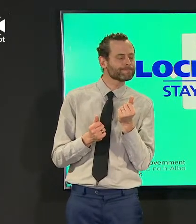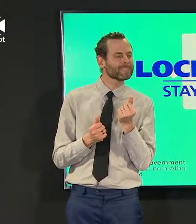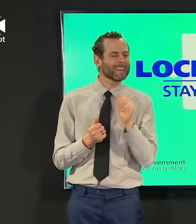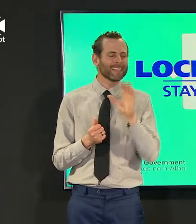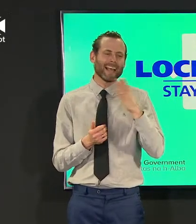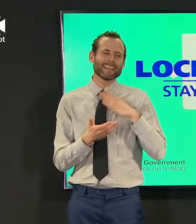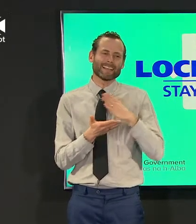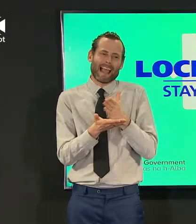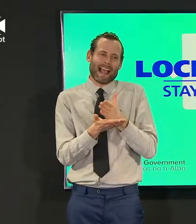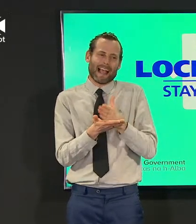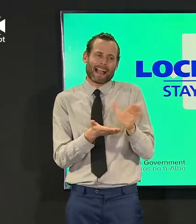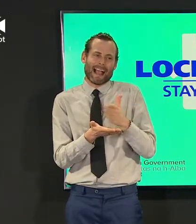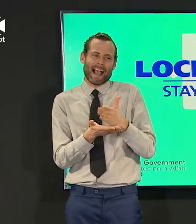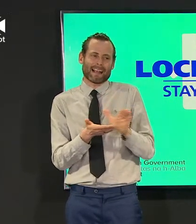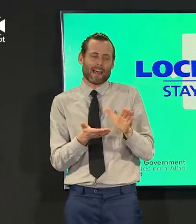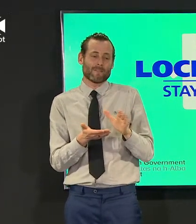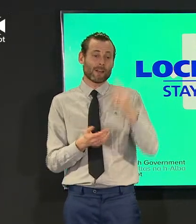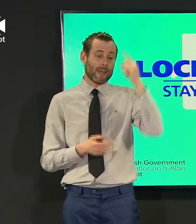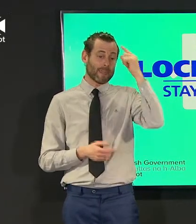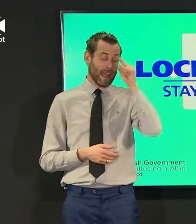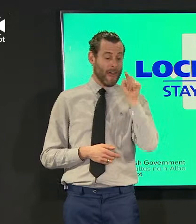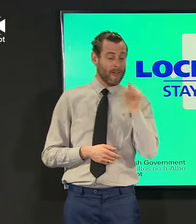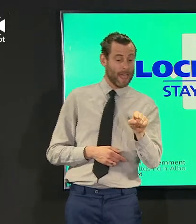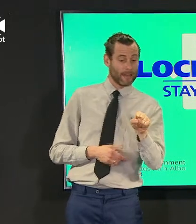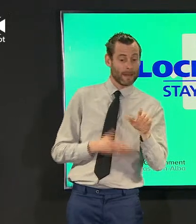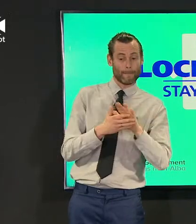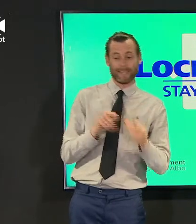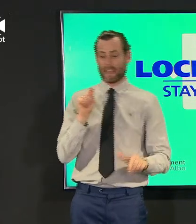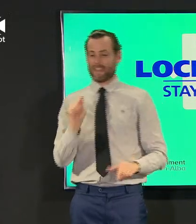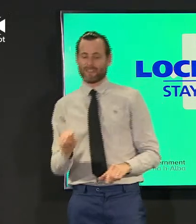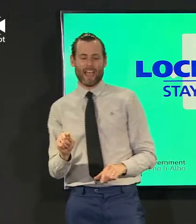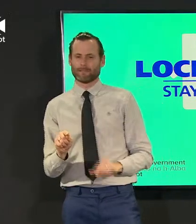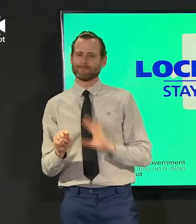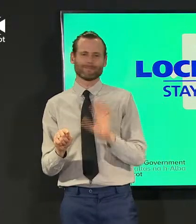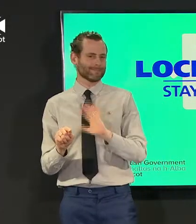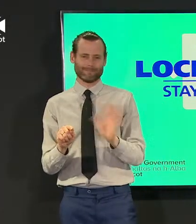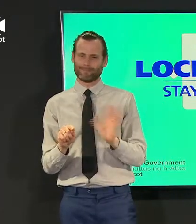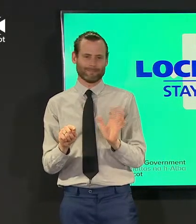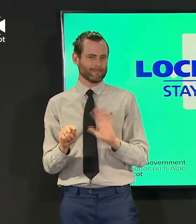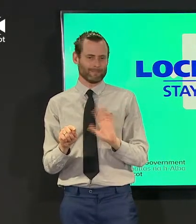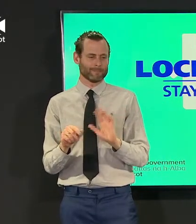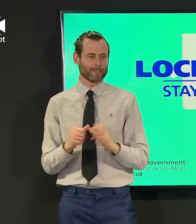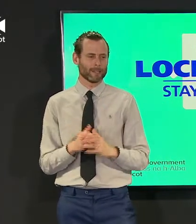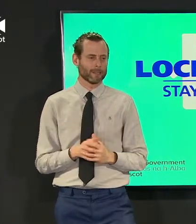uh to say anything more he wants to about um some of the points you you're putting um